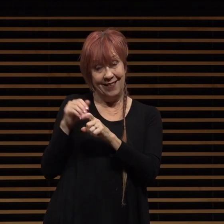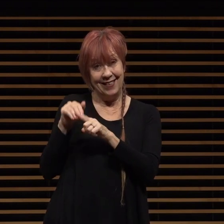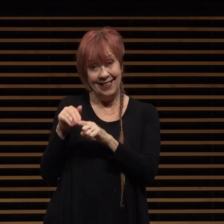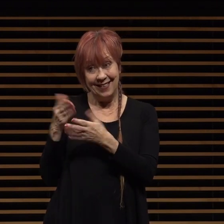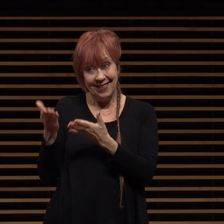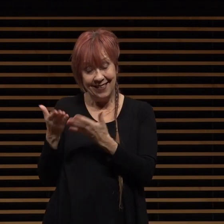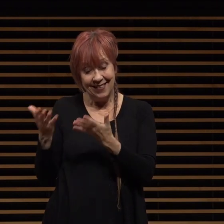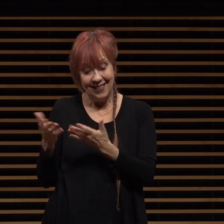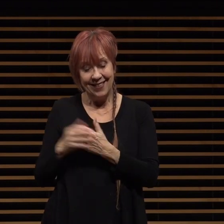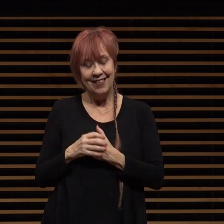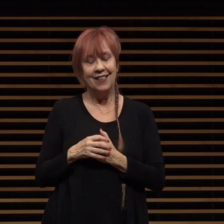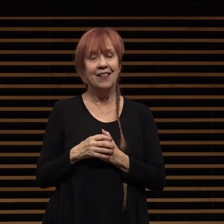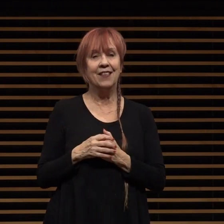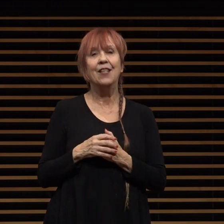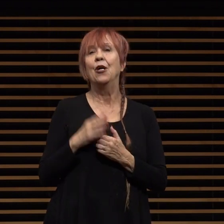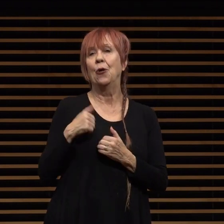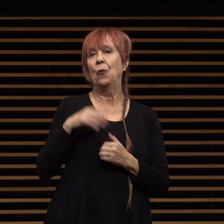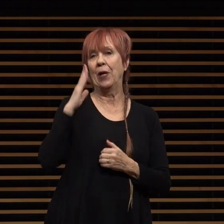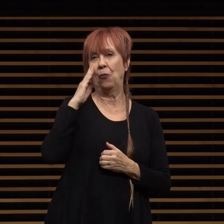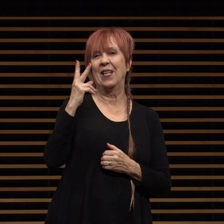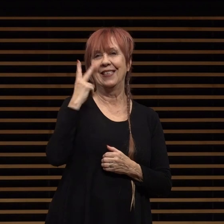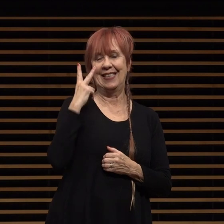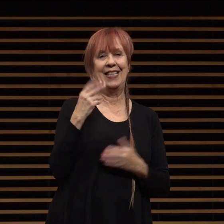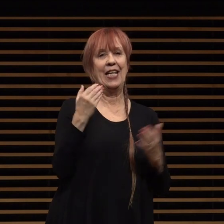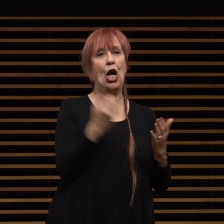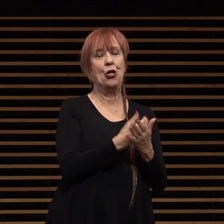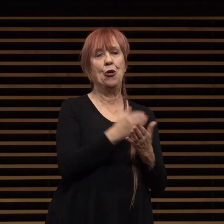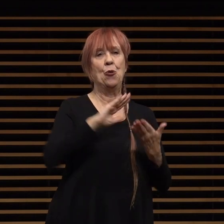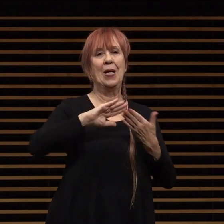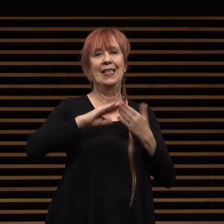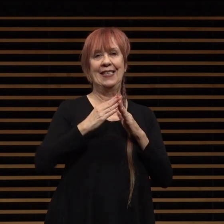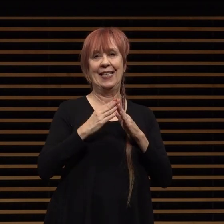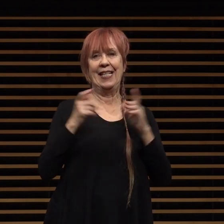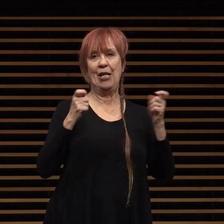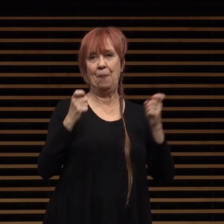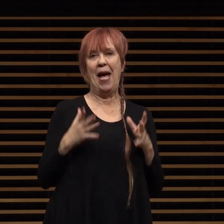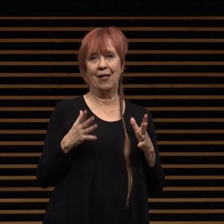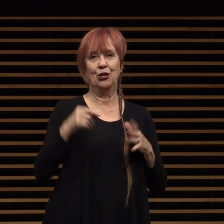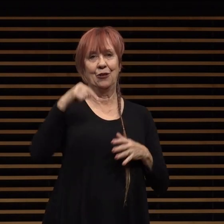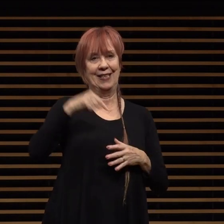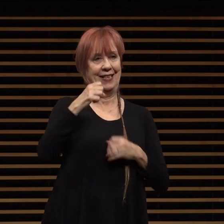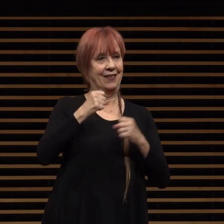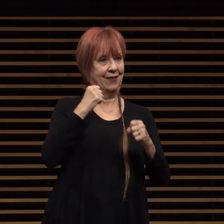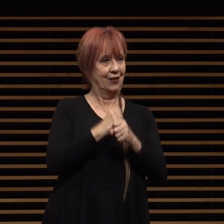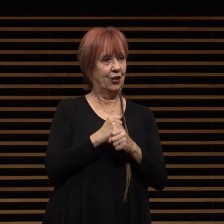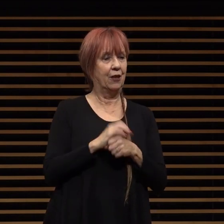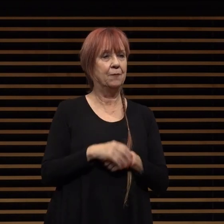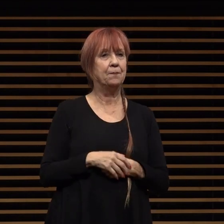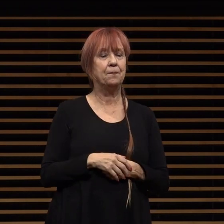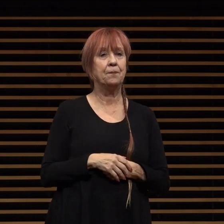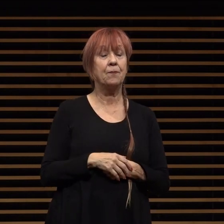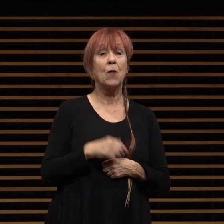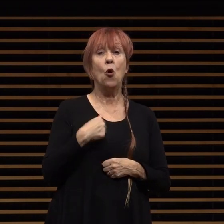we'll see we will see the arrival of a new city manager this calendar year